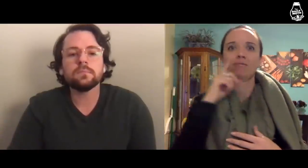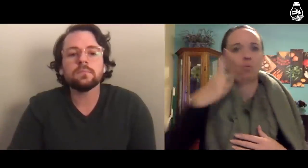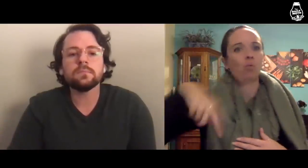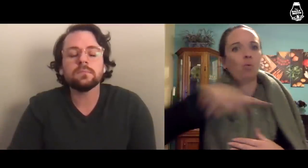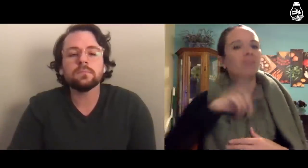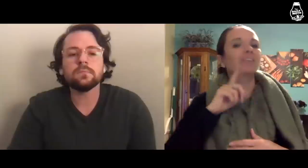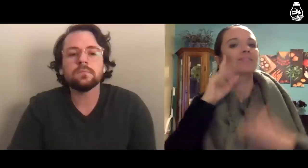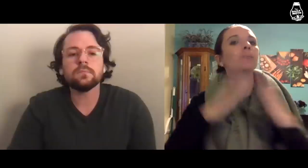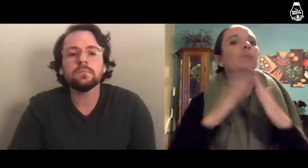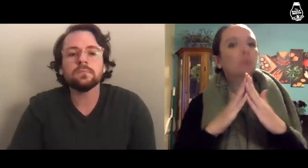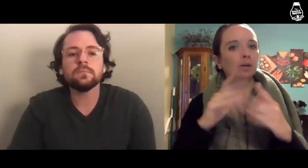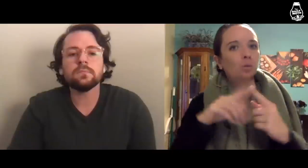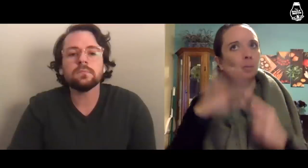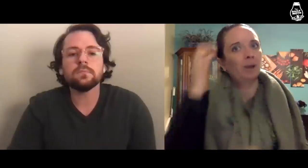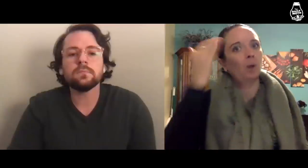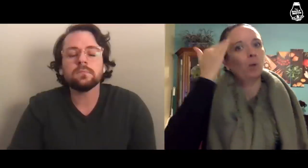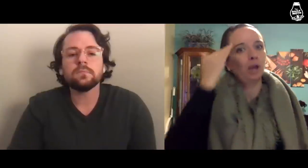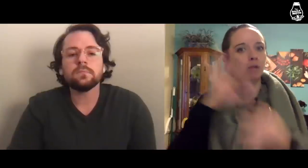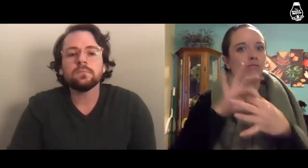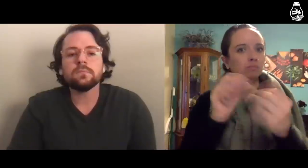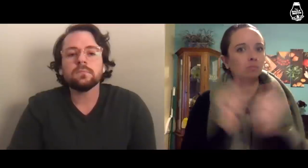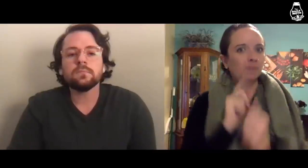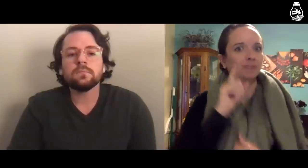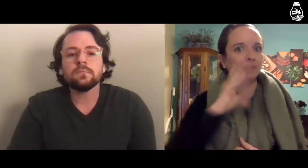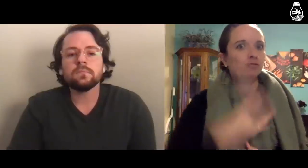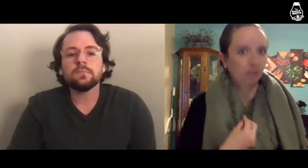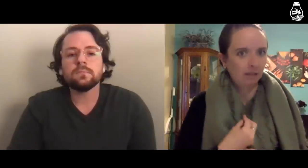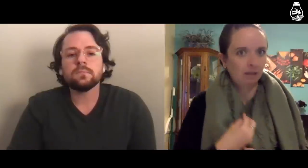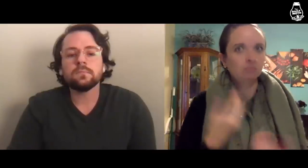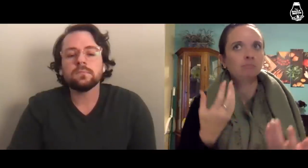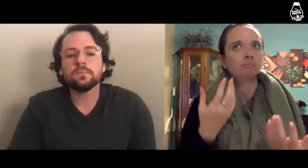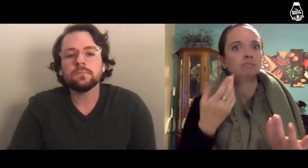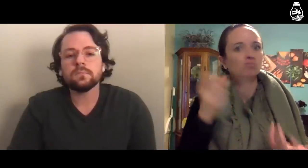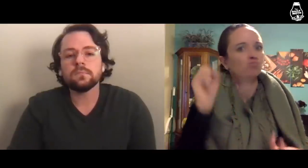the Deaf community to be aware of when it comes to Deaf trans individuals,